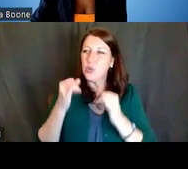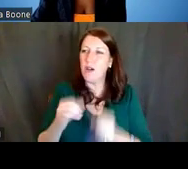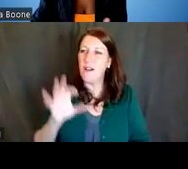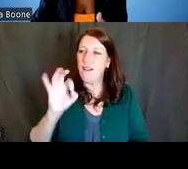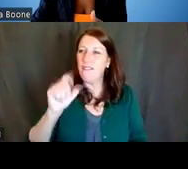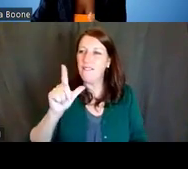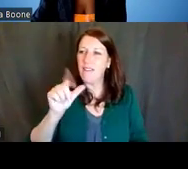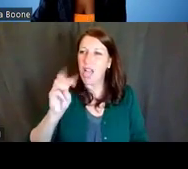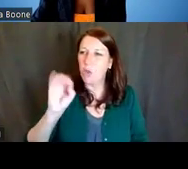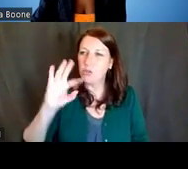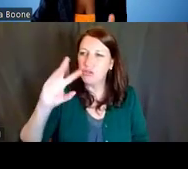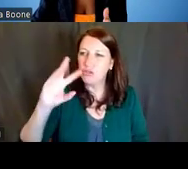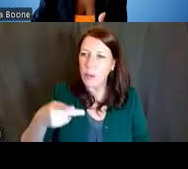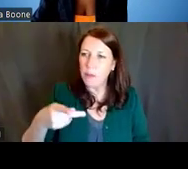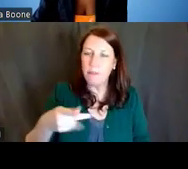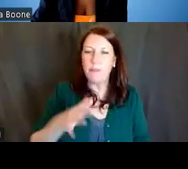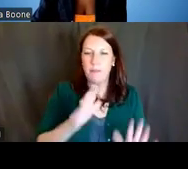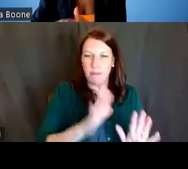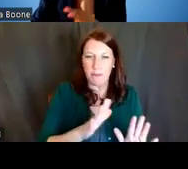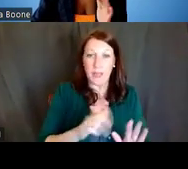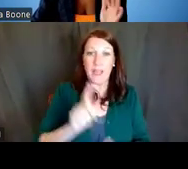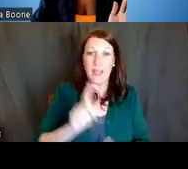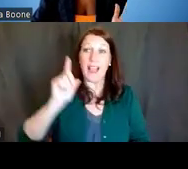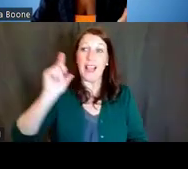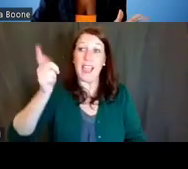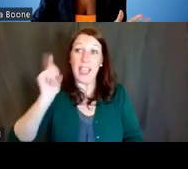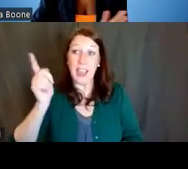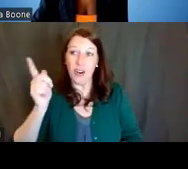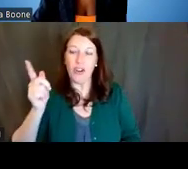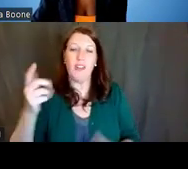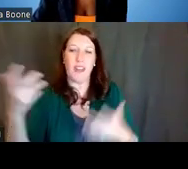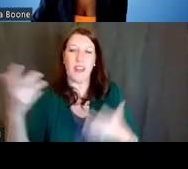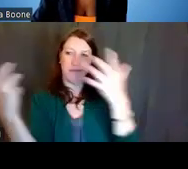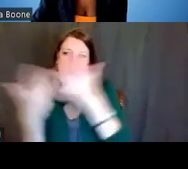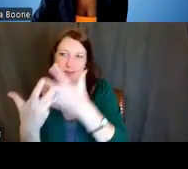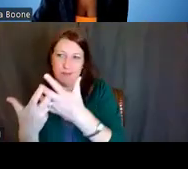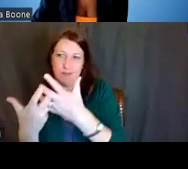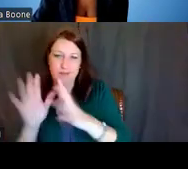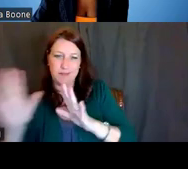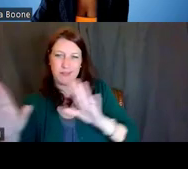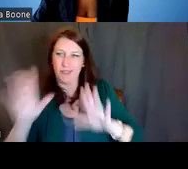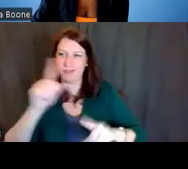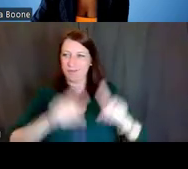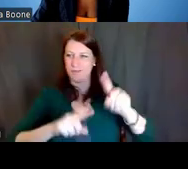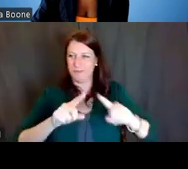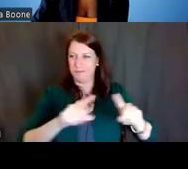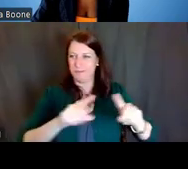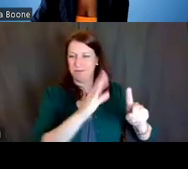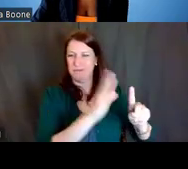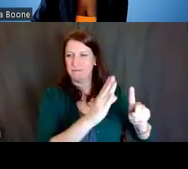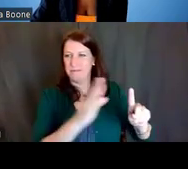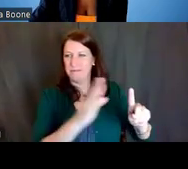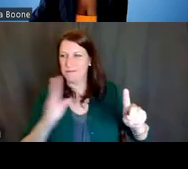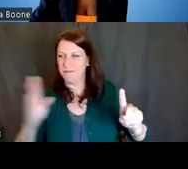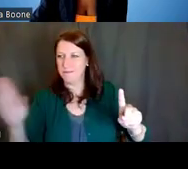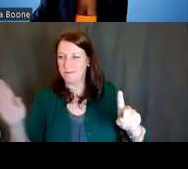If you're at later stages, there are different types of , so you can find so much information on this Research Training website. We hope that you will visit it.